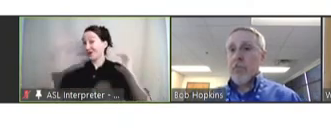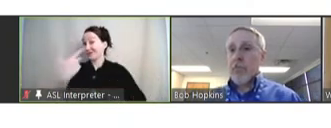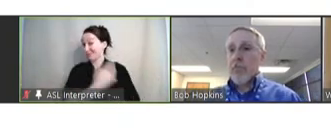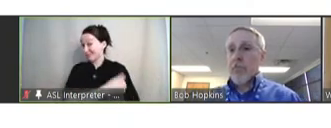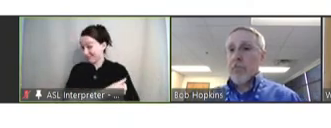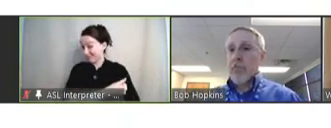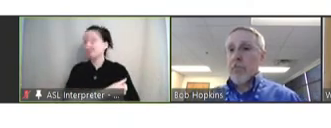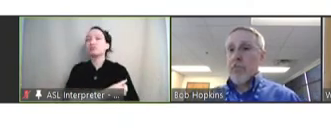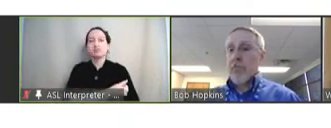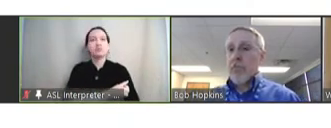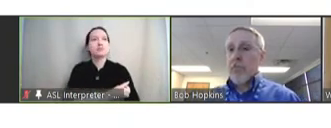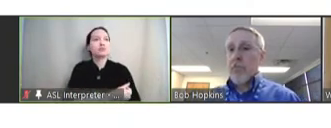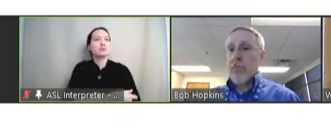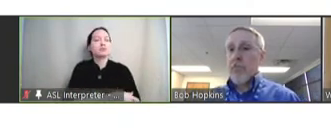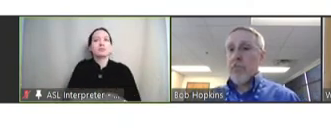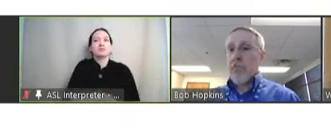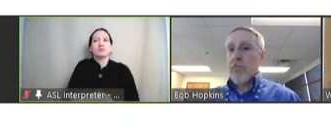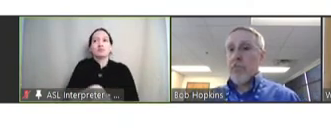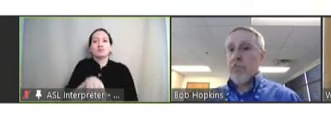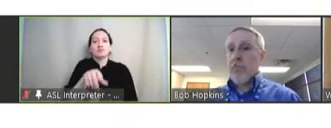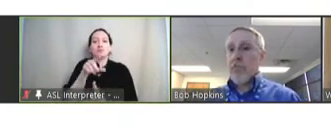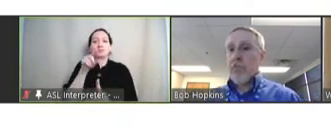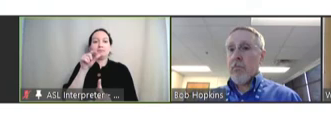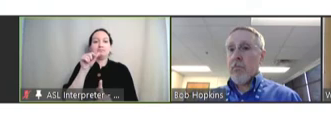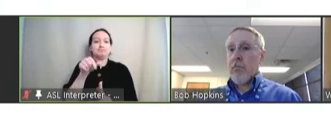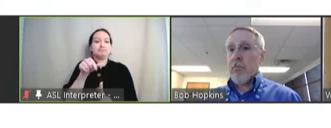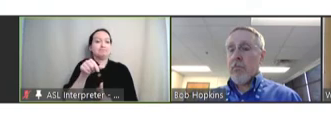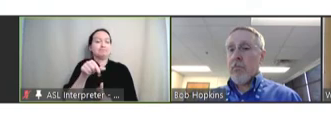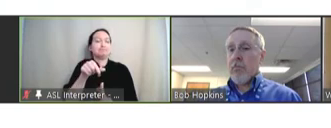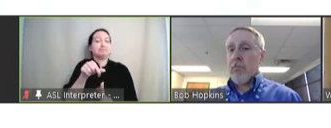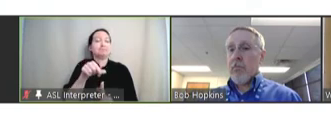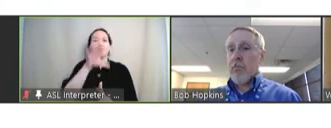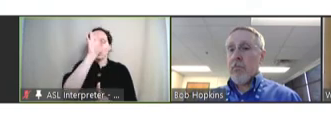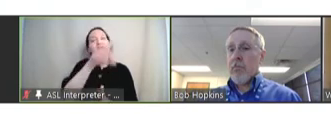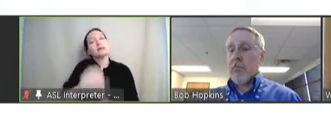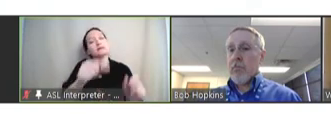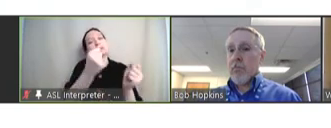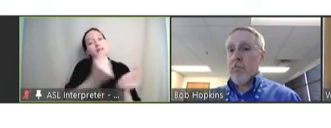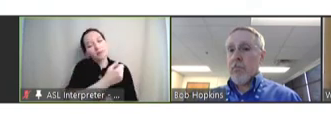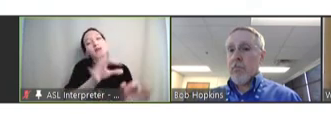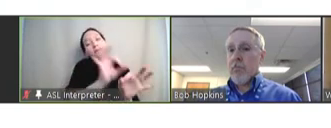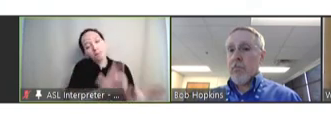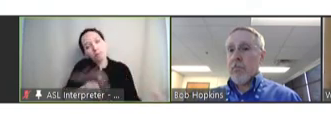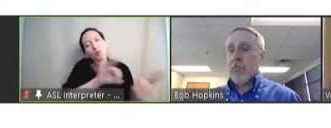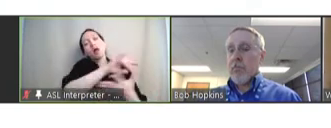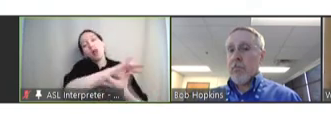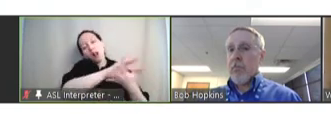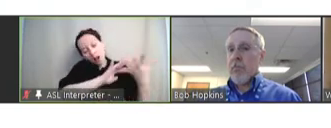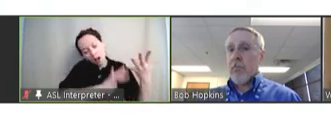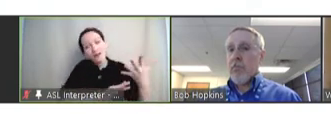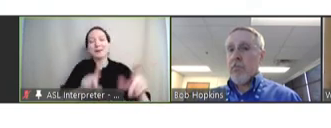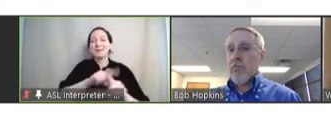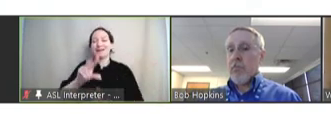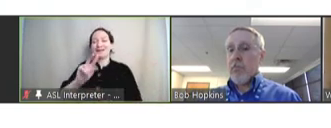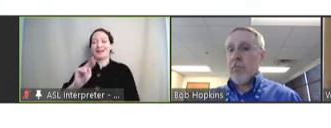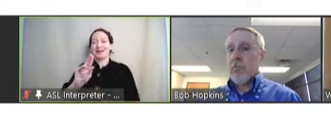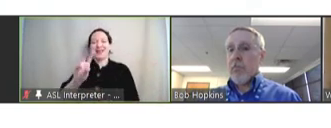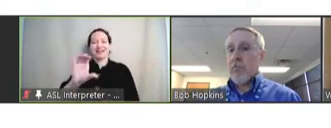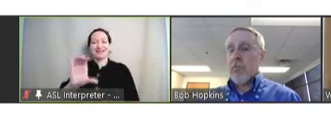I think that all the things are important, but I think those are where NVAC has been effective.